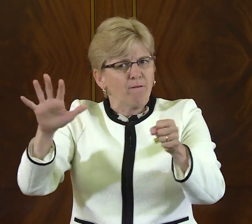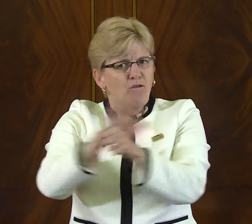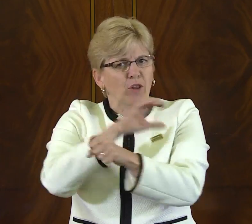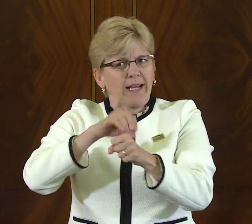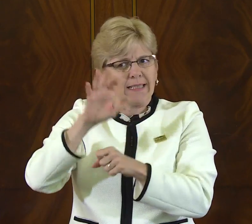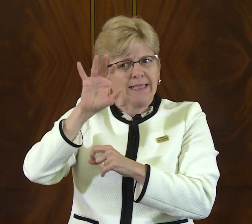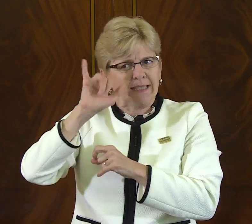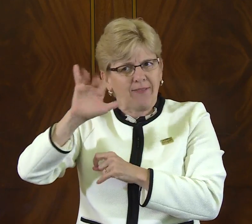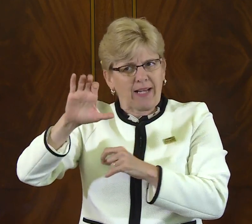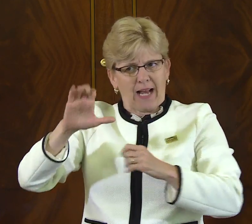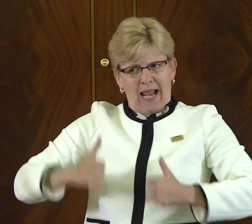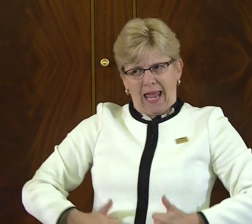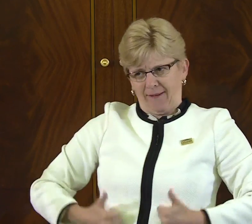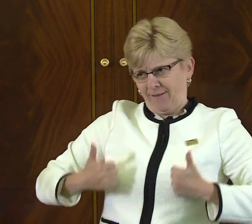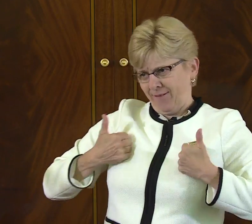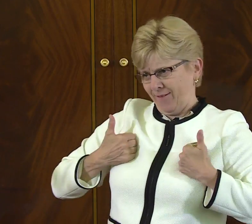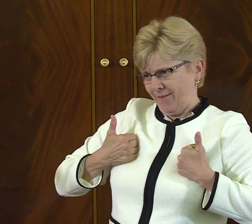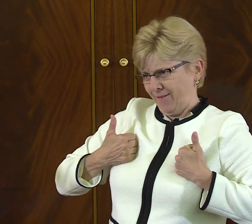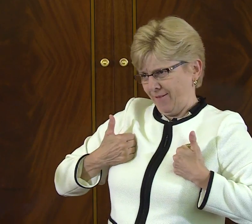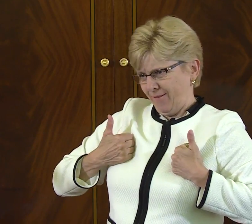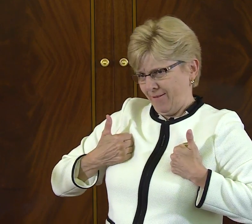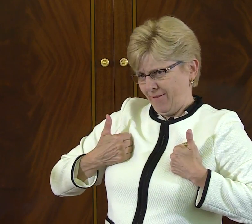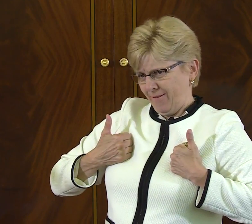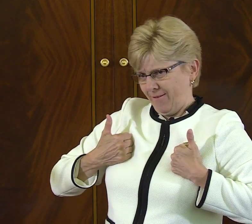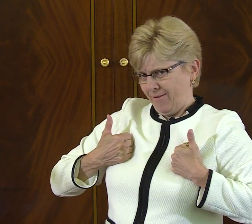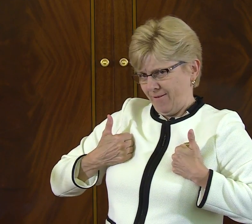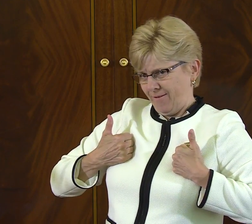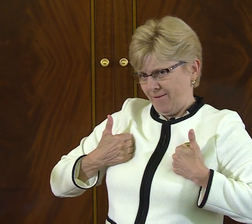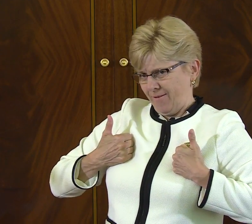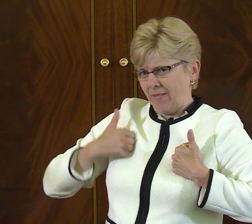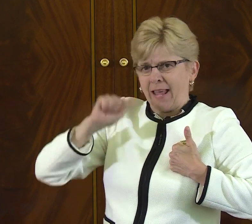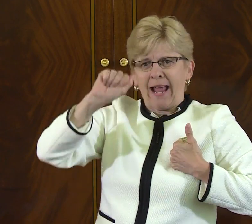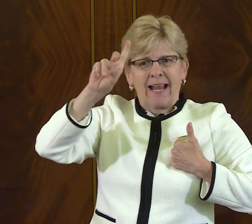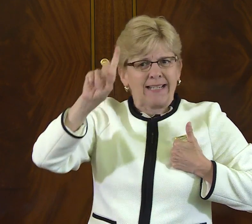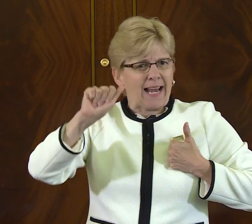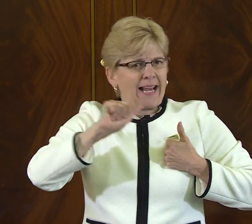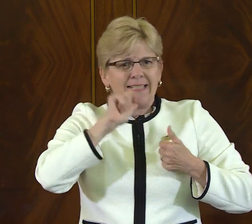to be able to participate fully in the civic life.